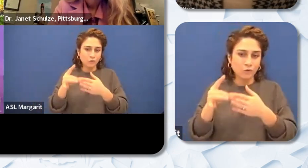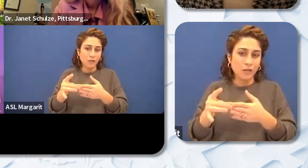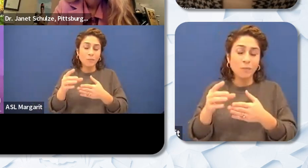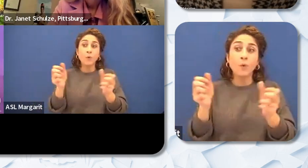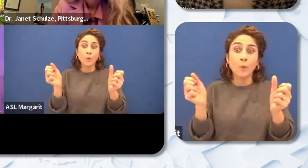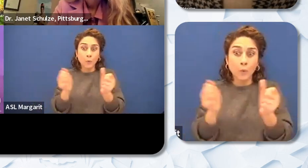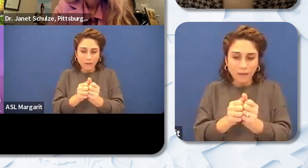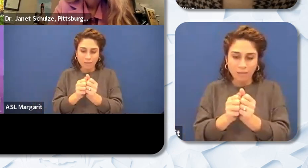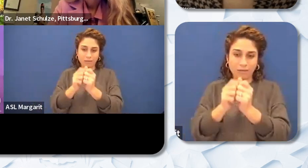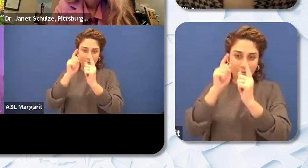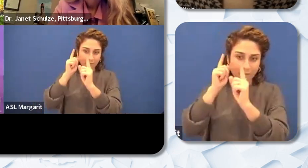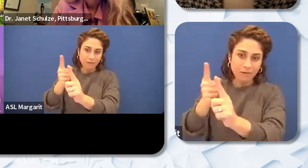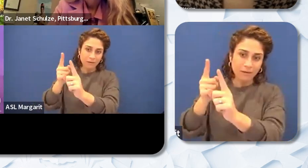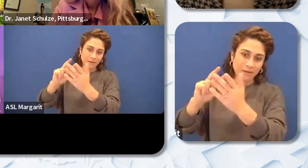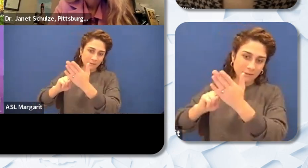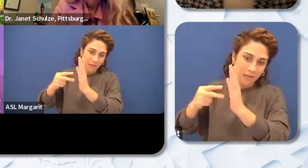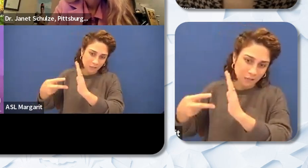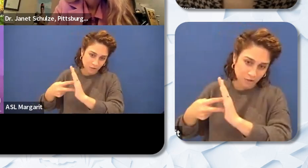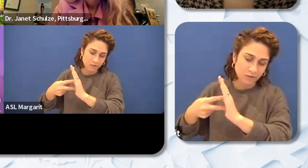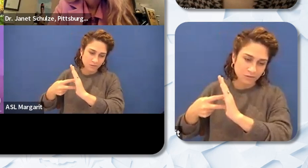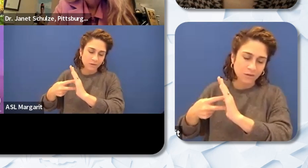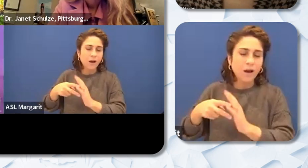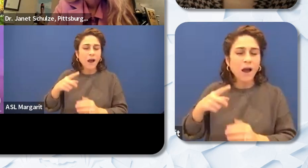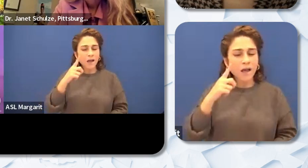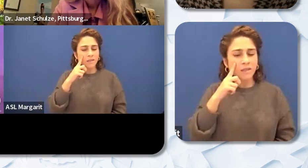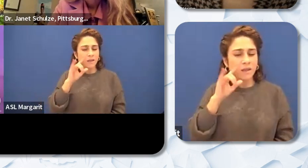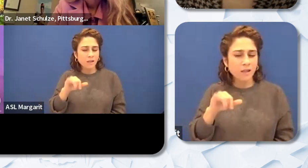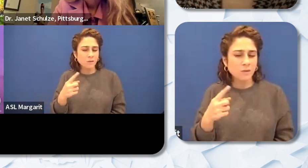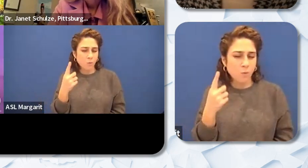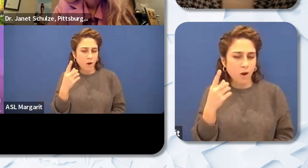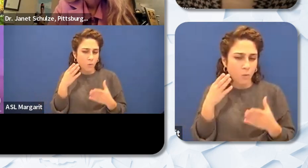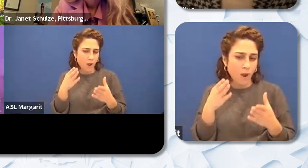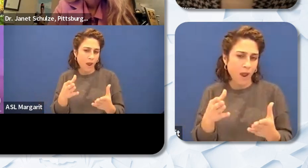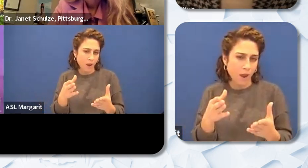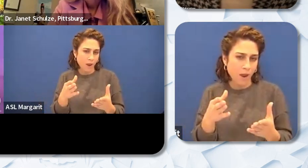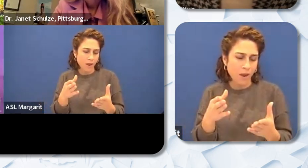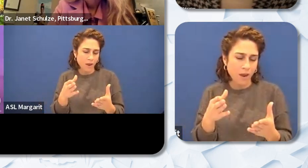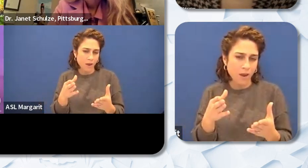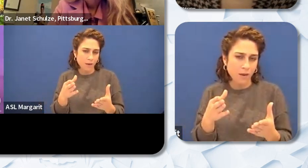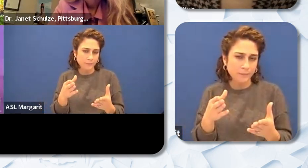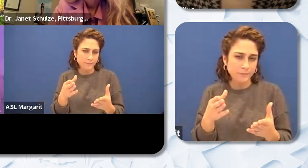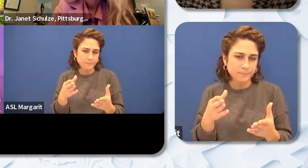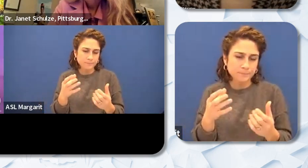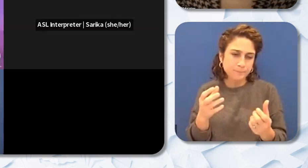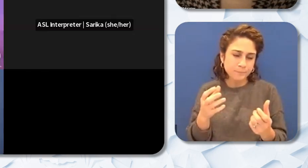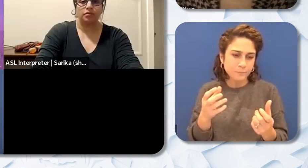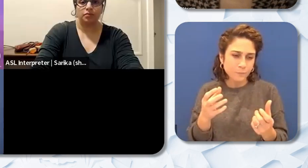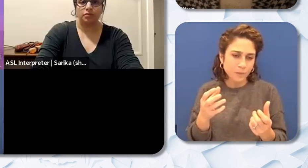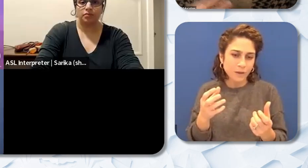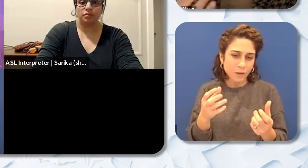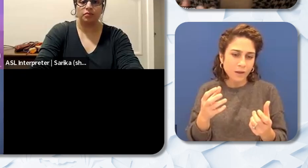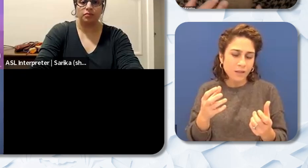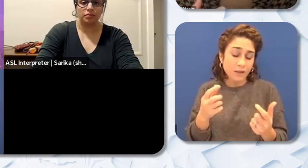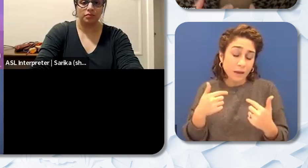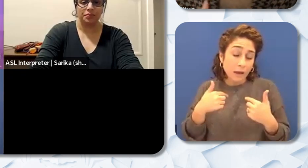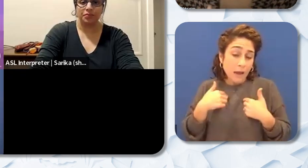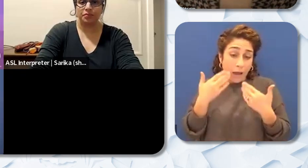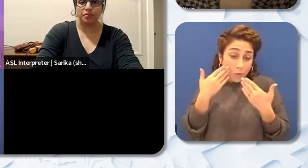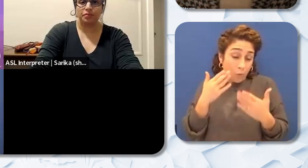intentional. And I think that is one thing that that I don't know that we've done a great job